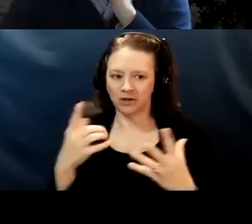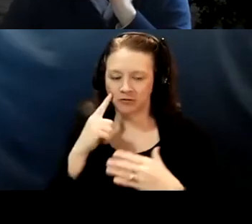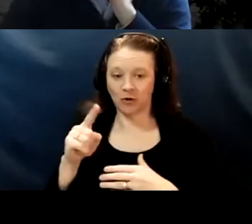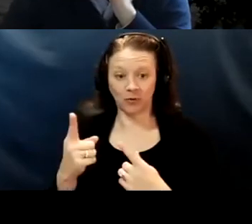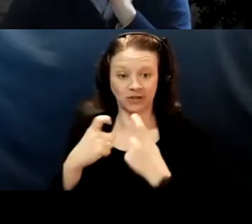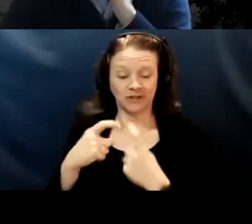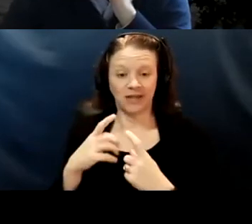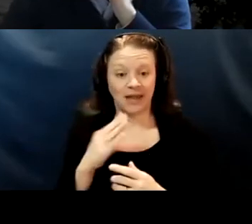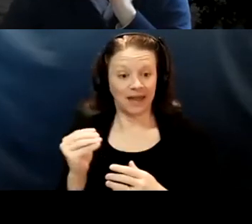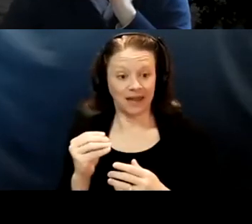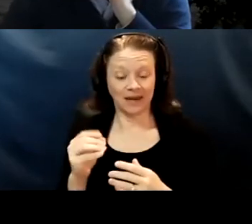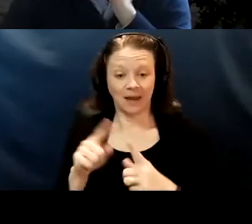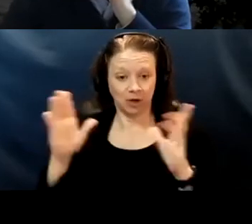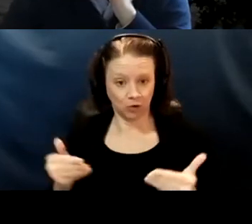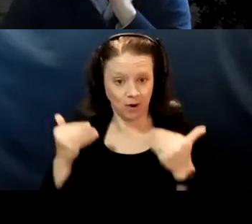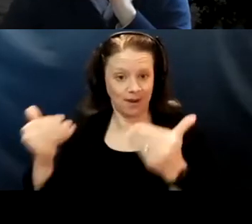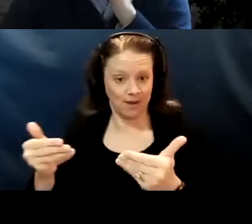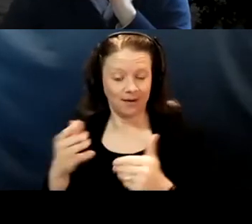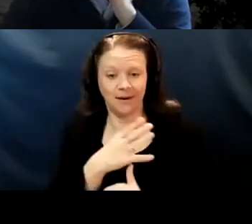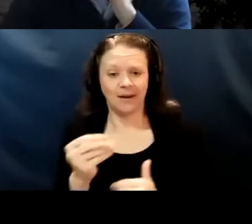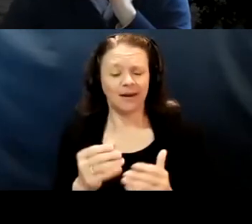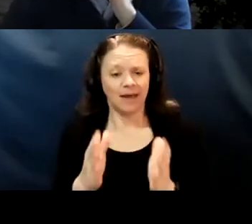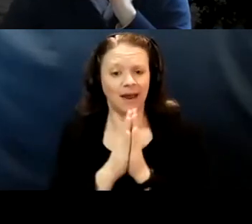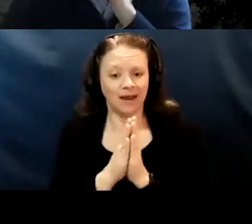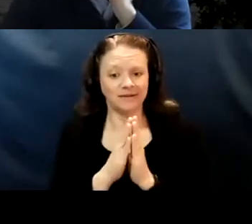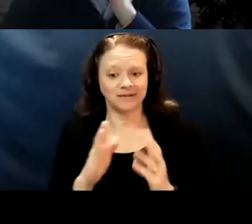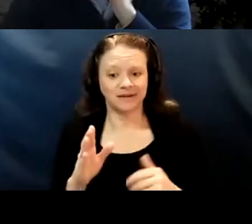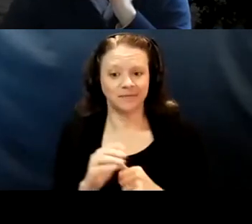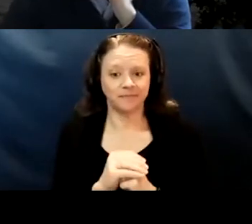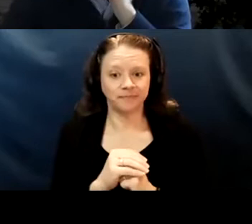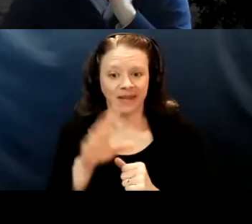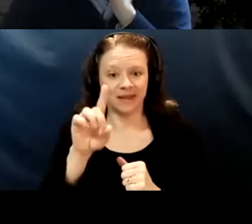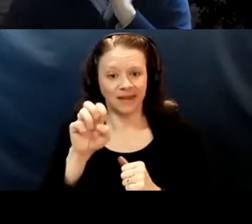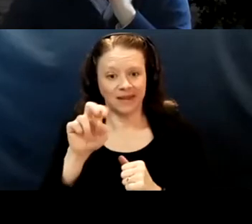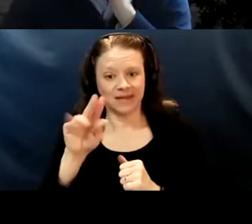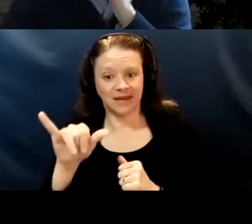I'm going to push ahead and ask Denny. Denny Chan to speak next.